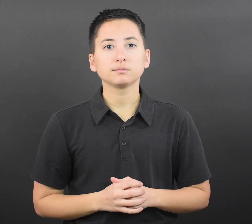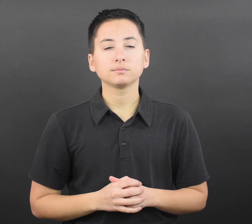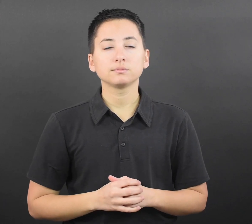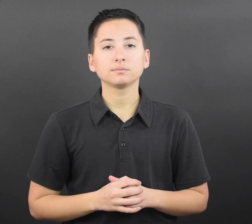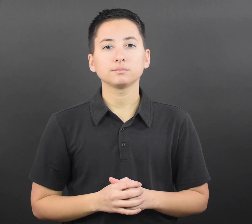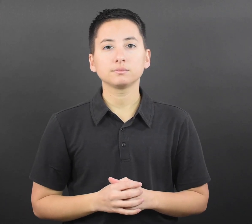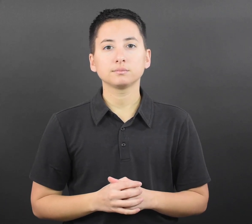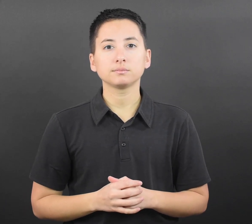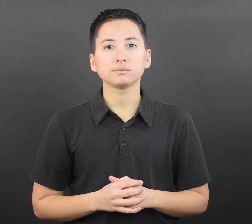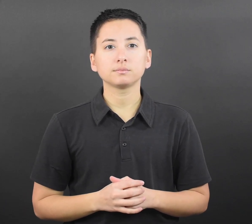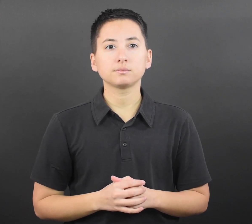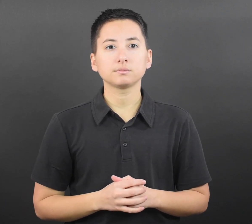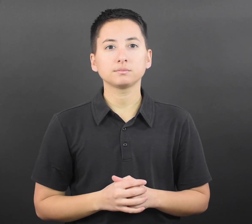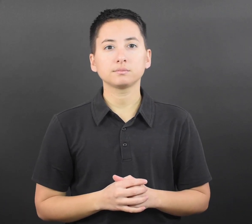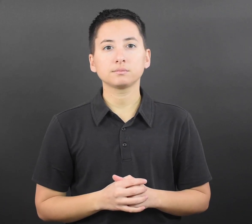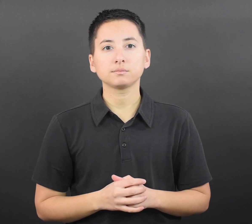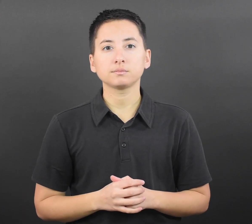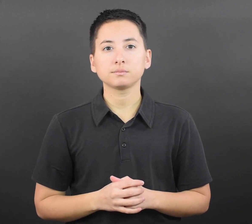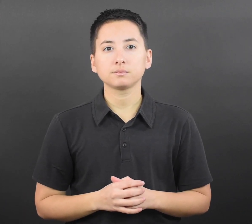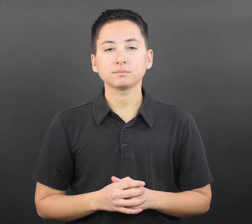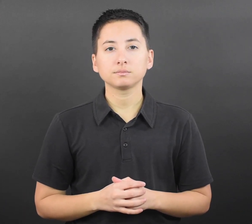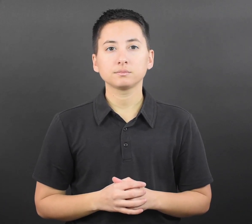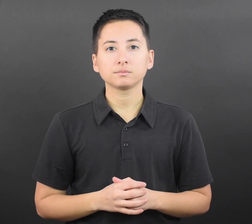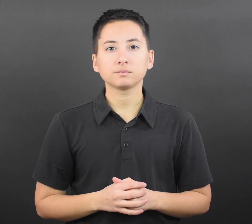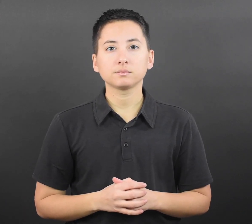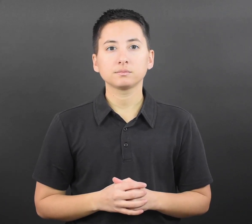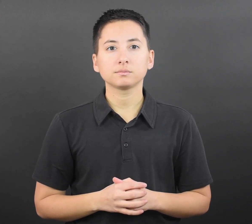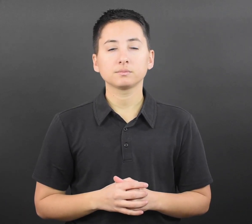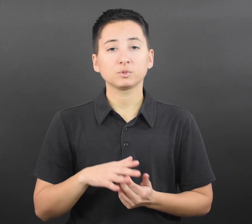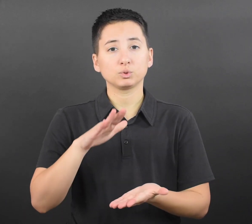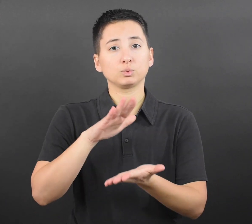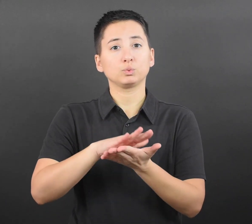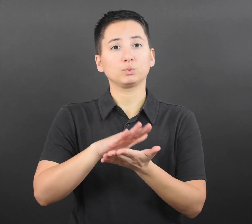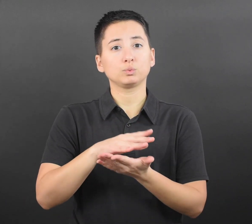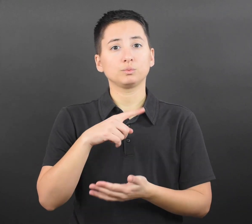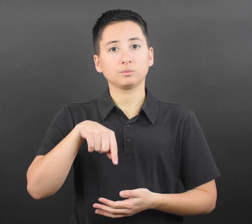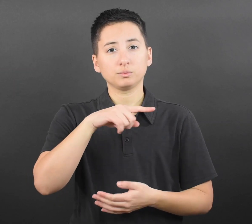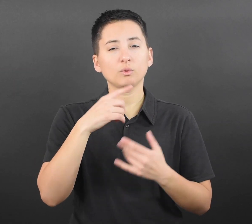should follow the recommendations outlined on the COVID-19 Quarantine and Isolation webpage.